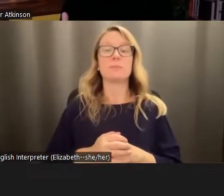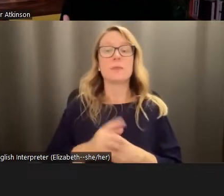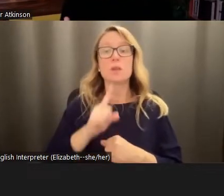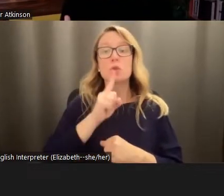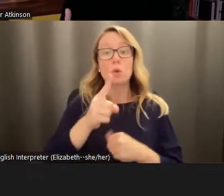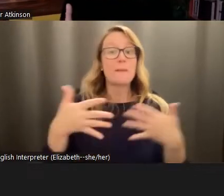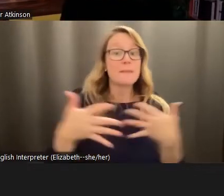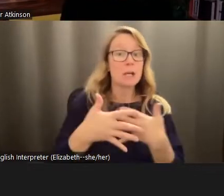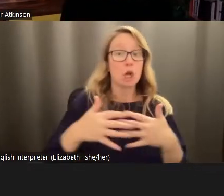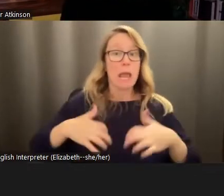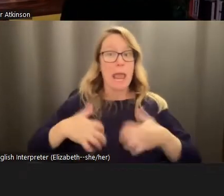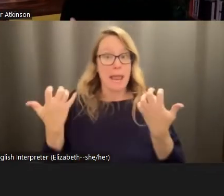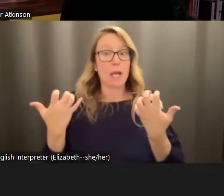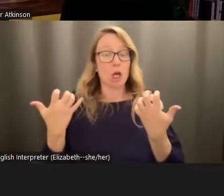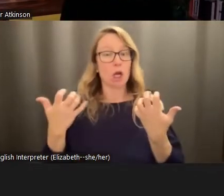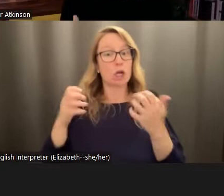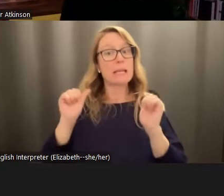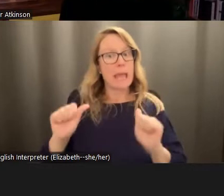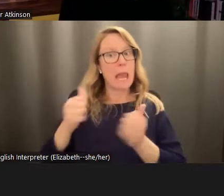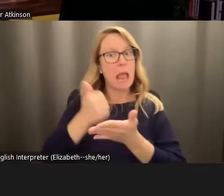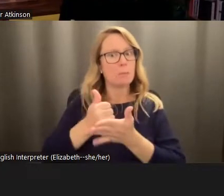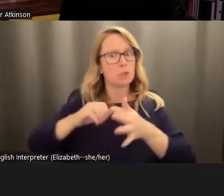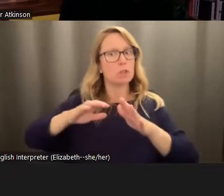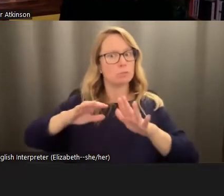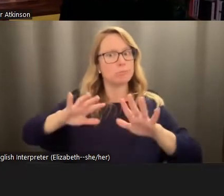anger can be very good at mobilizing action at the outset,